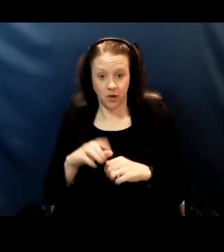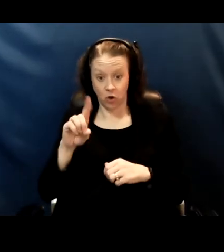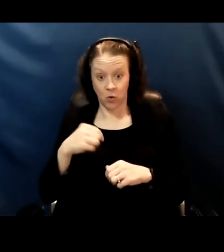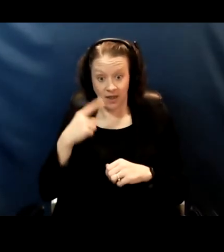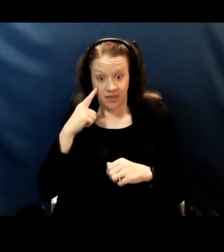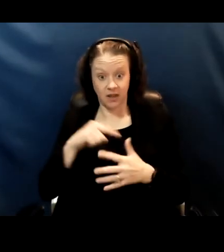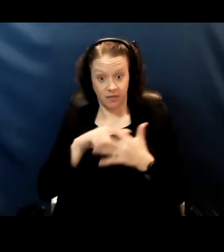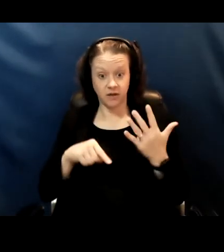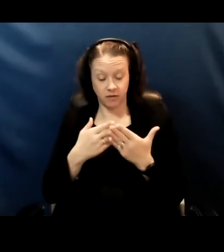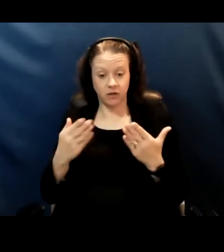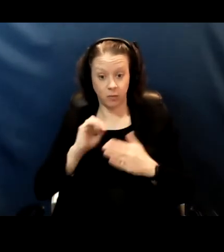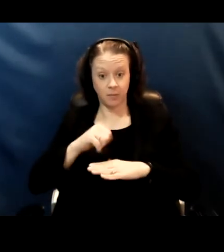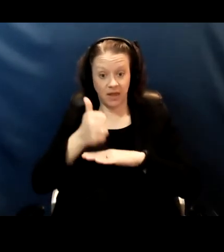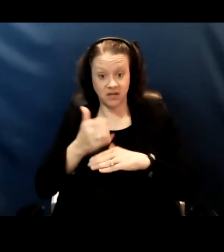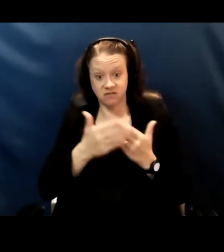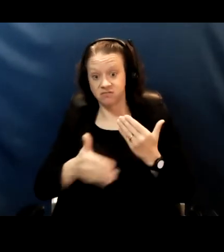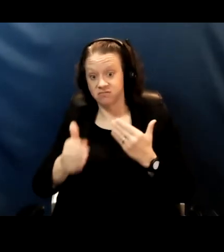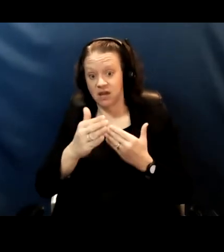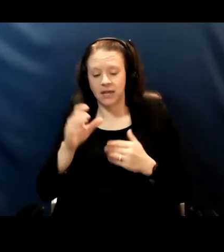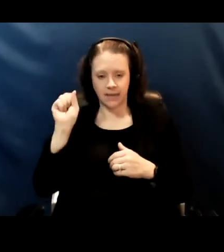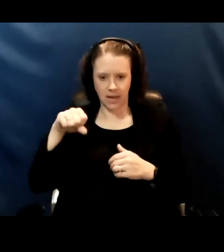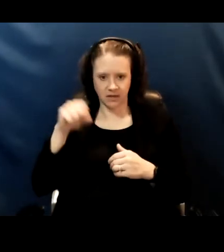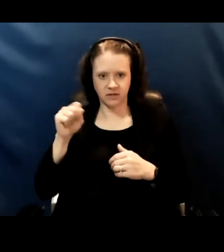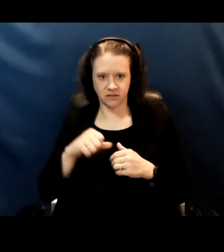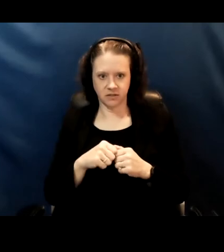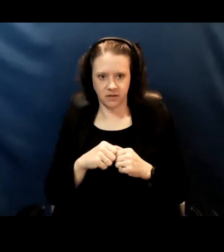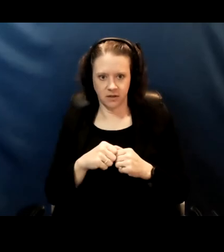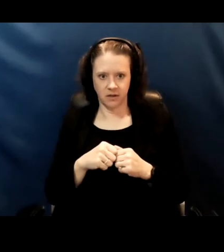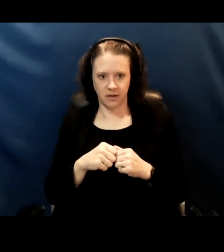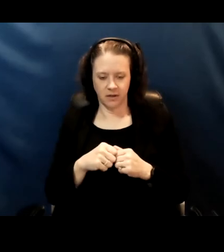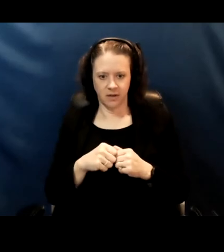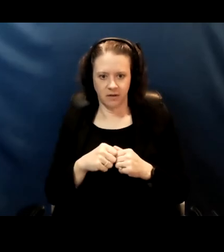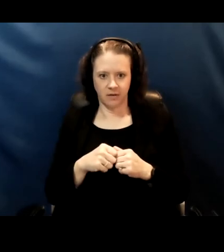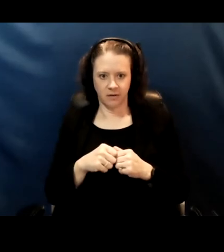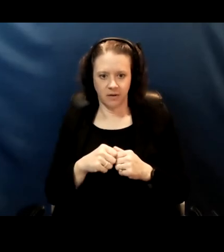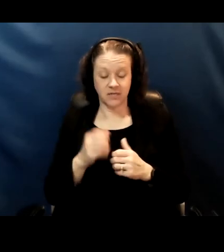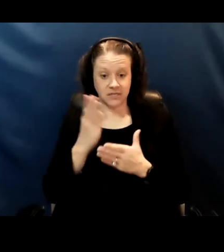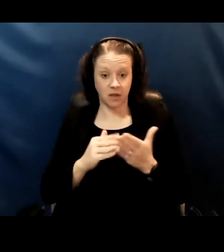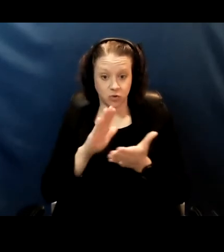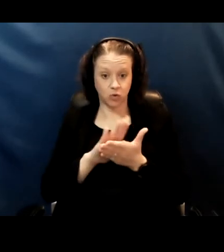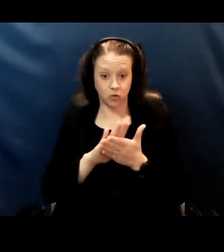Yes, there are things that are supposed to be in place since last week when some schools reopened in Oakland